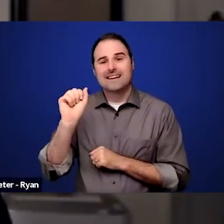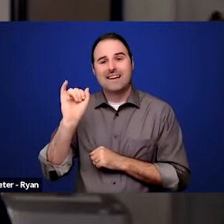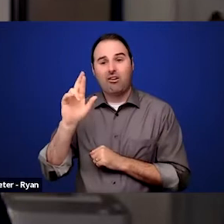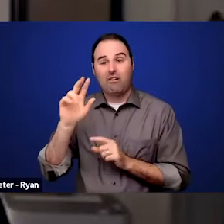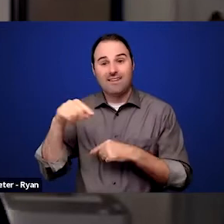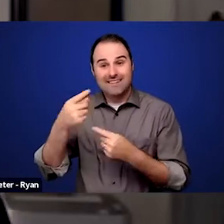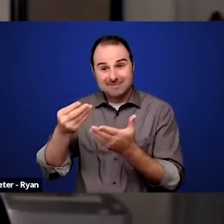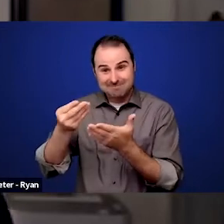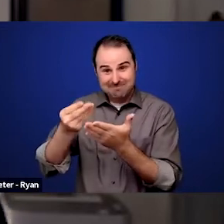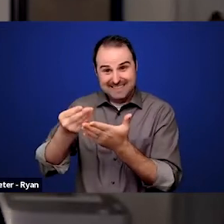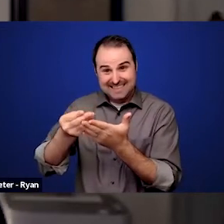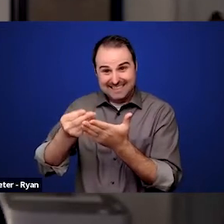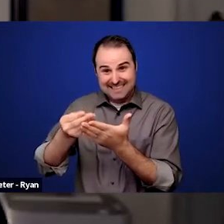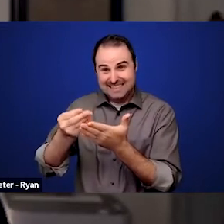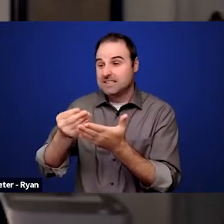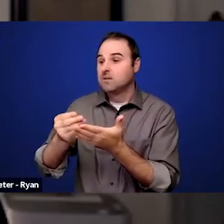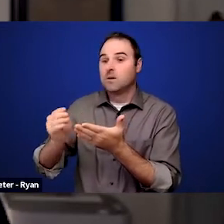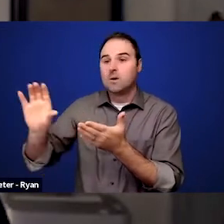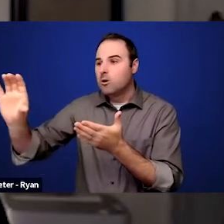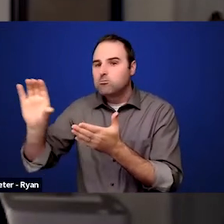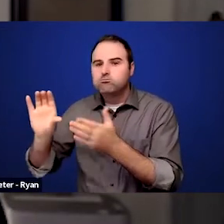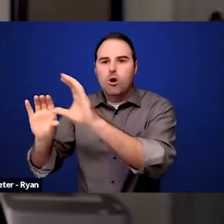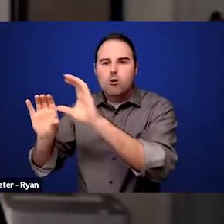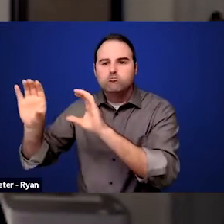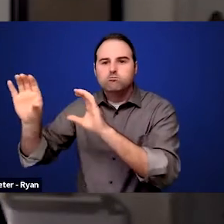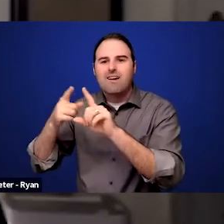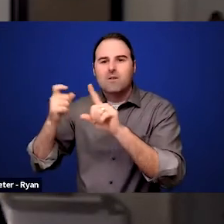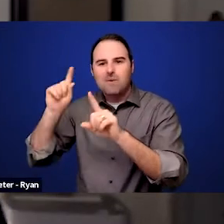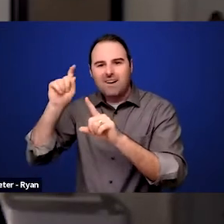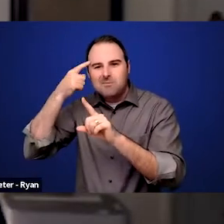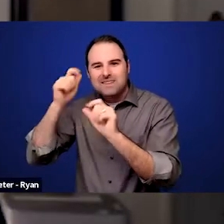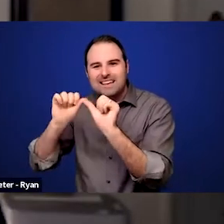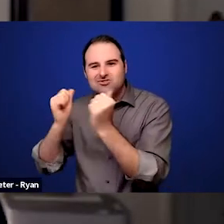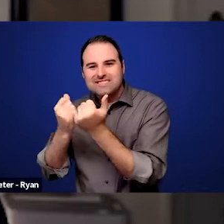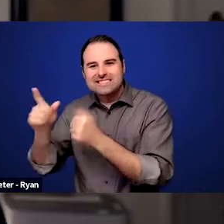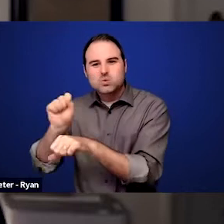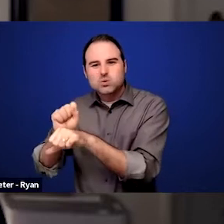from various governmental agencies doing work in the area of disability.